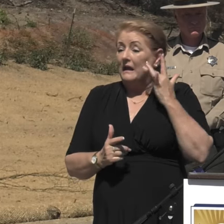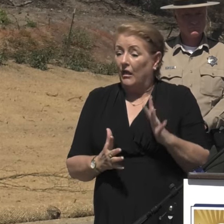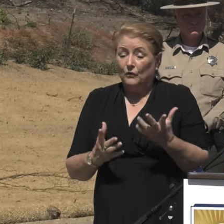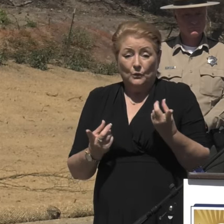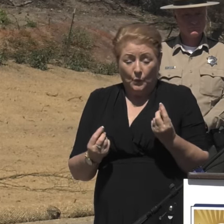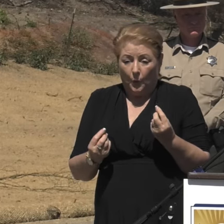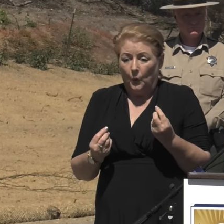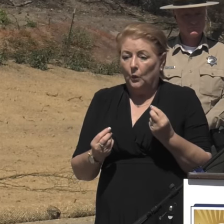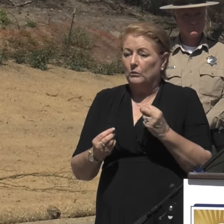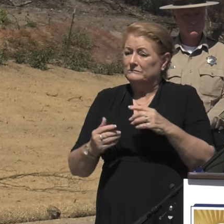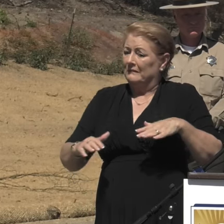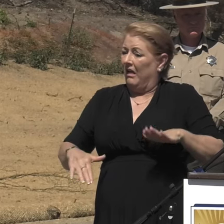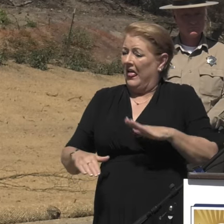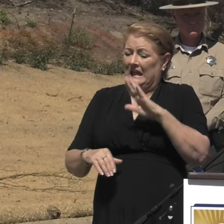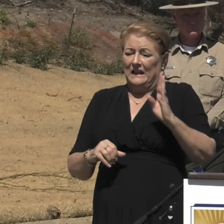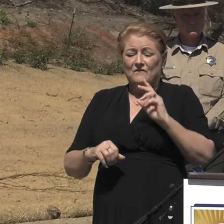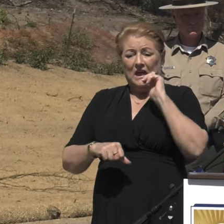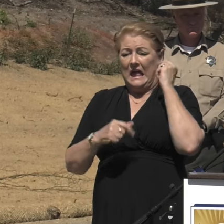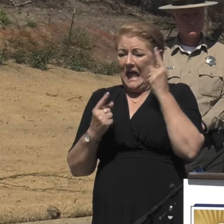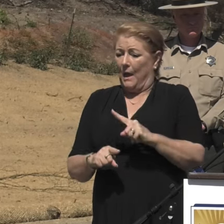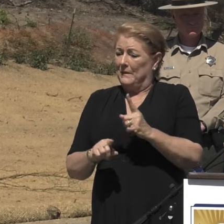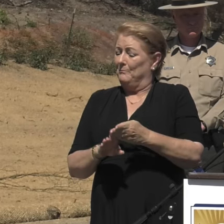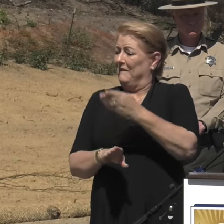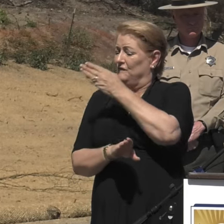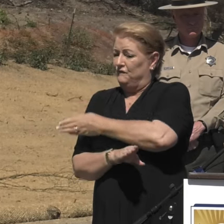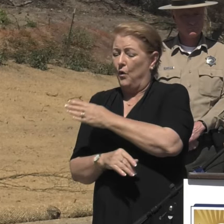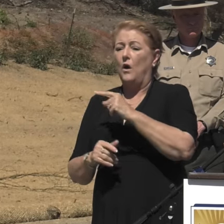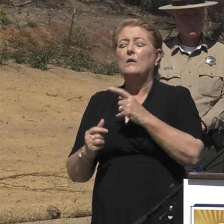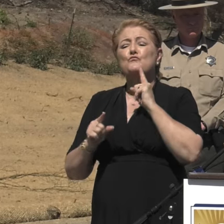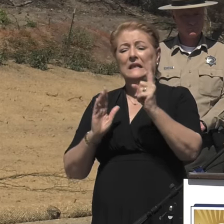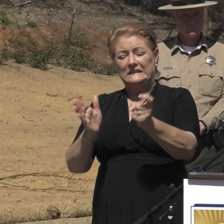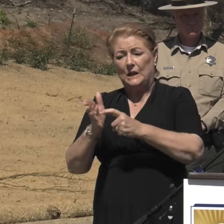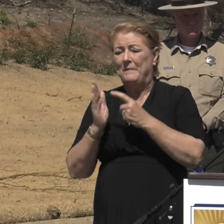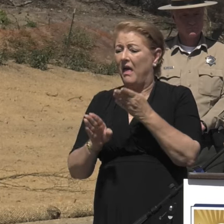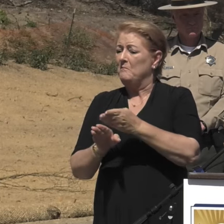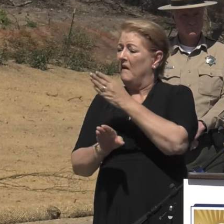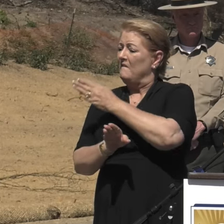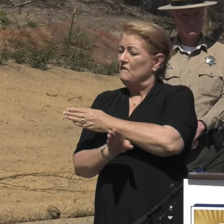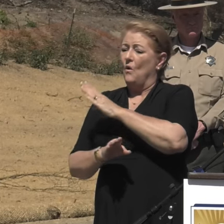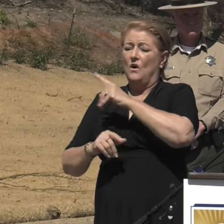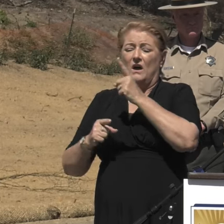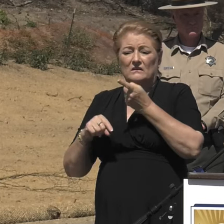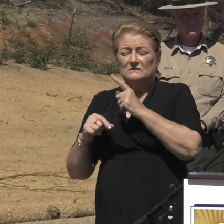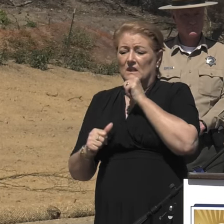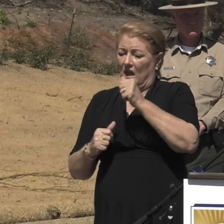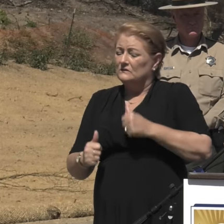The unprecedented disasters demanded an unprecedented response from the affected survivors,